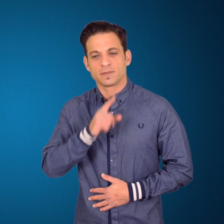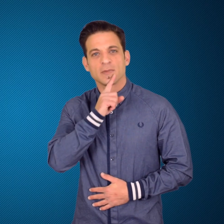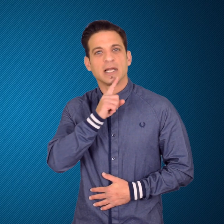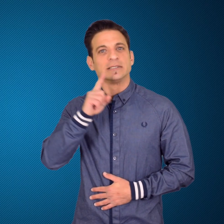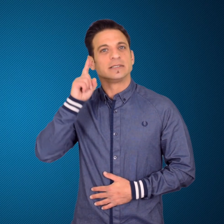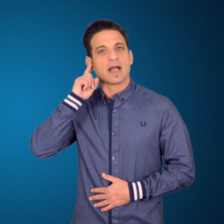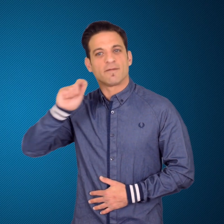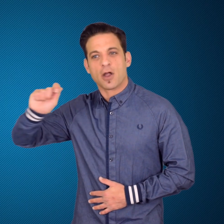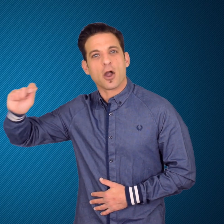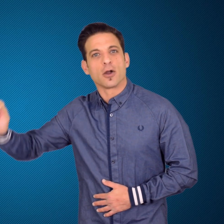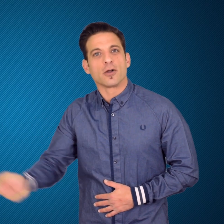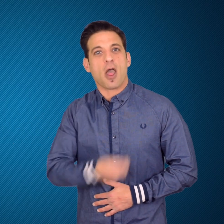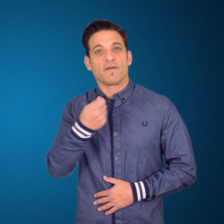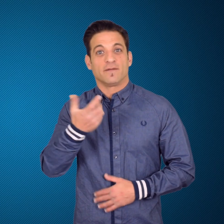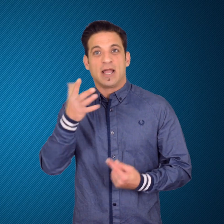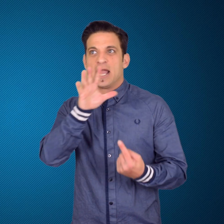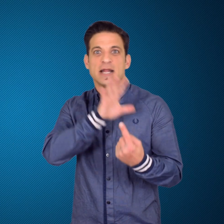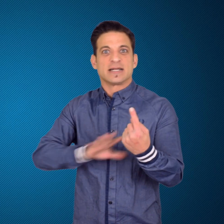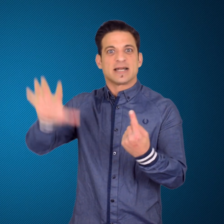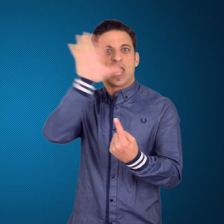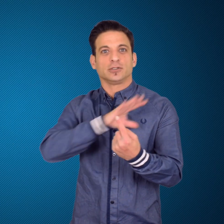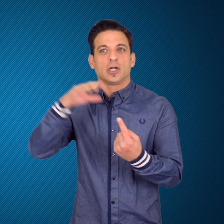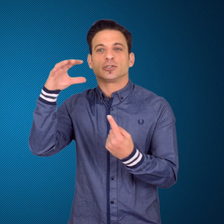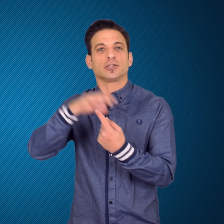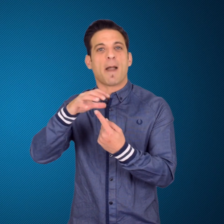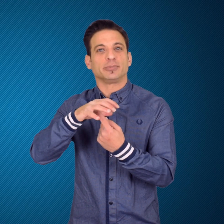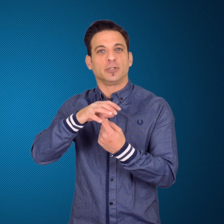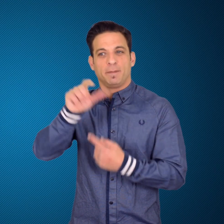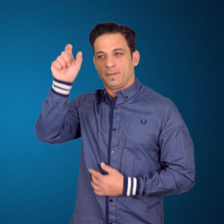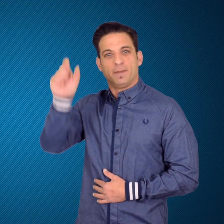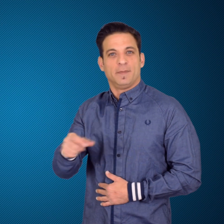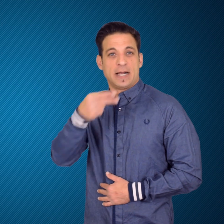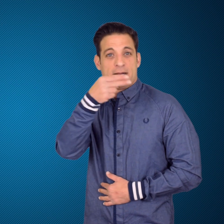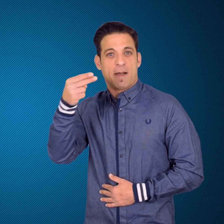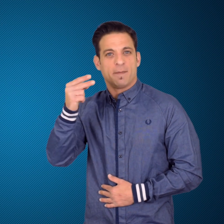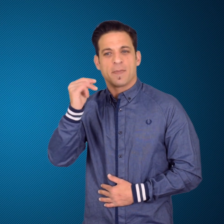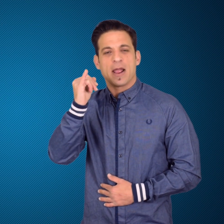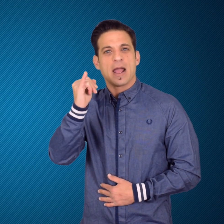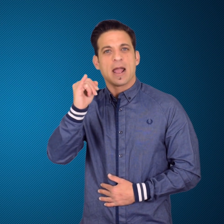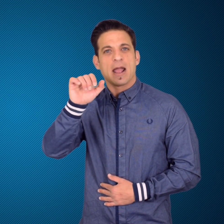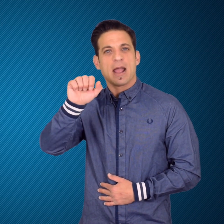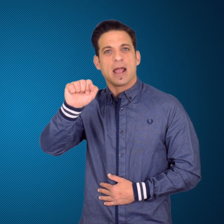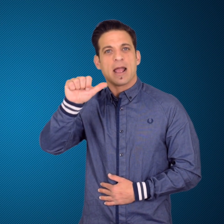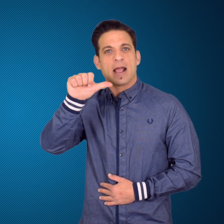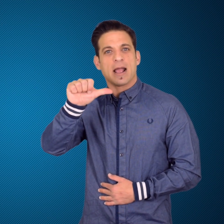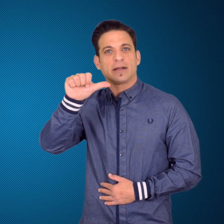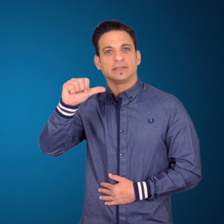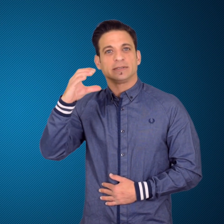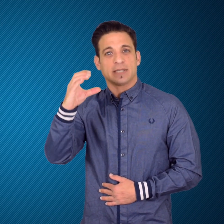Deaf golfer in national championship